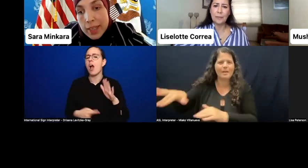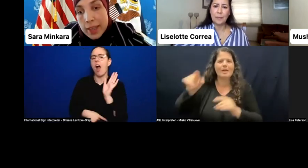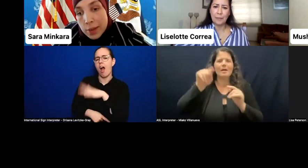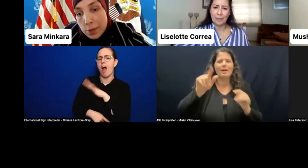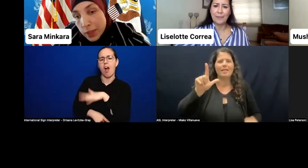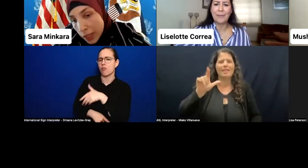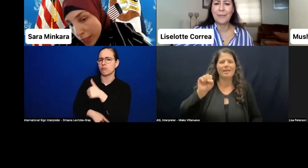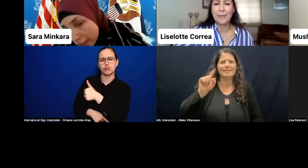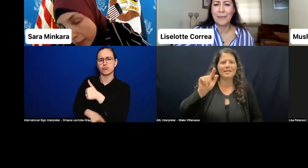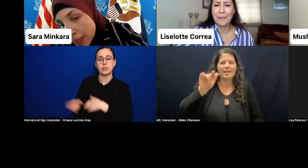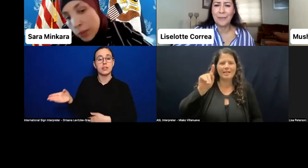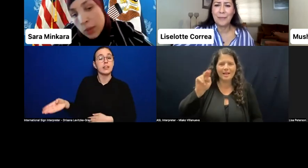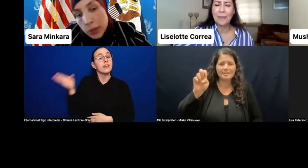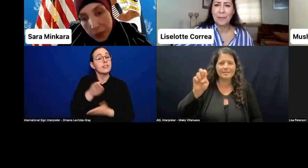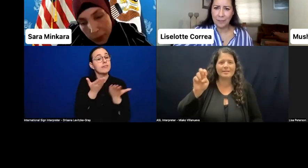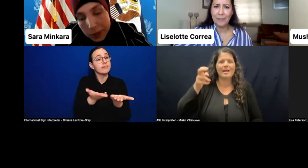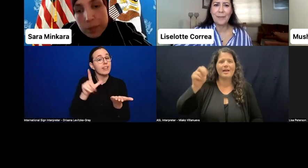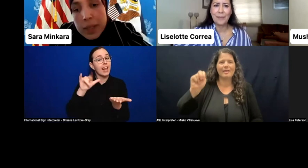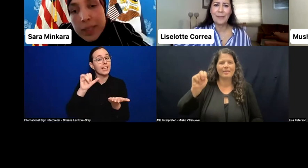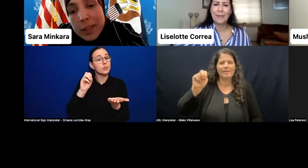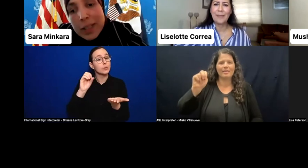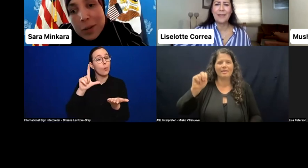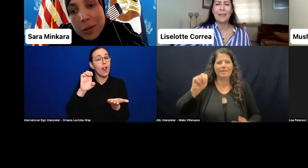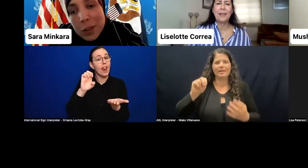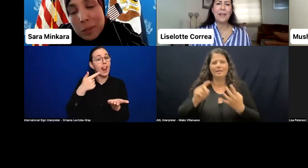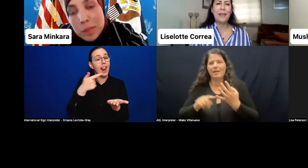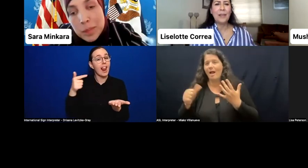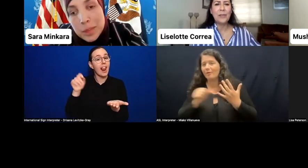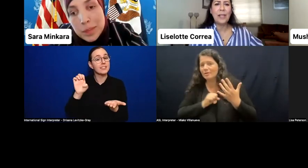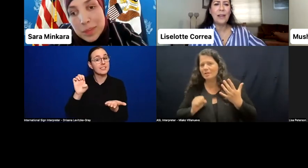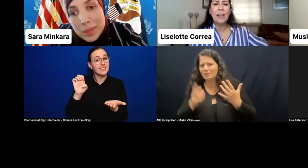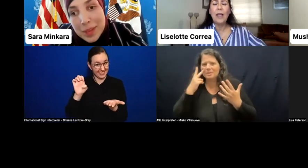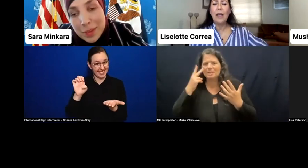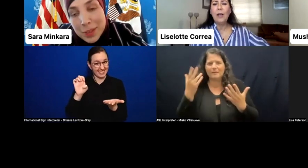And then if Senator Adiba's on, we'll also go to her. But Lisolette, over to you. Thank you, Sara.